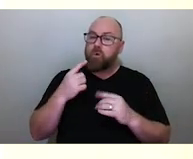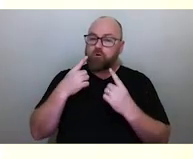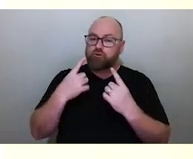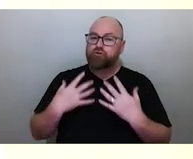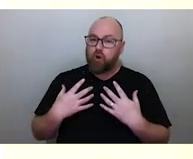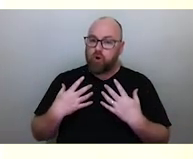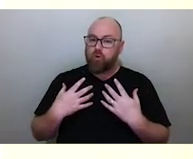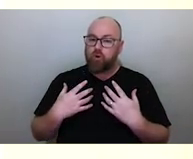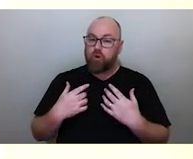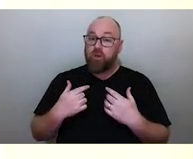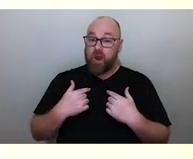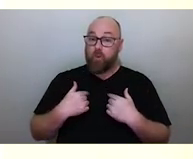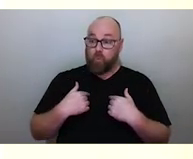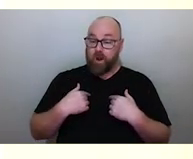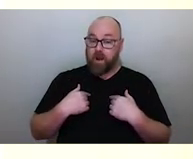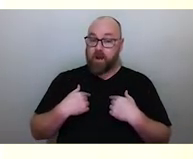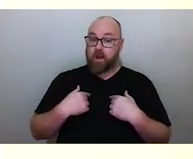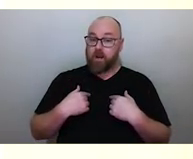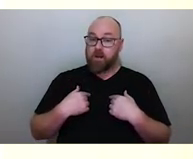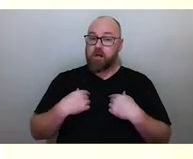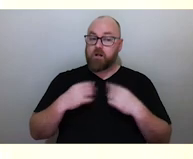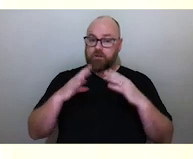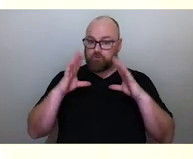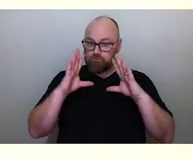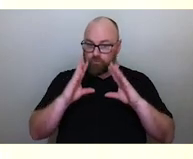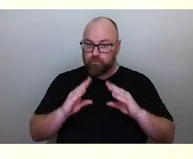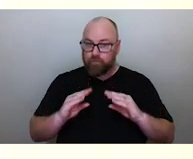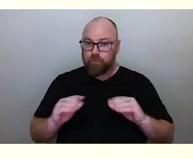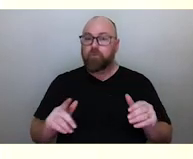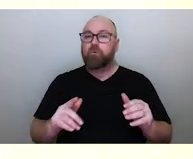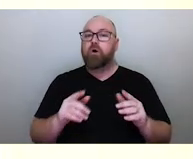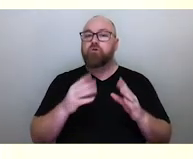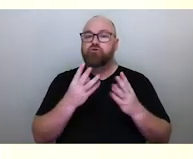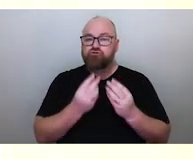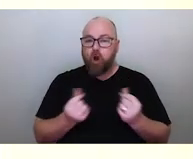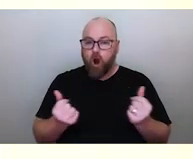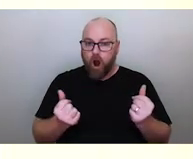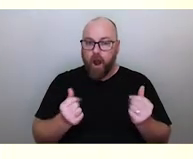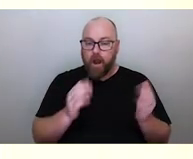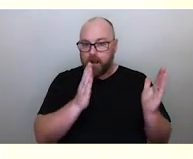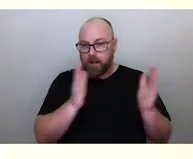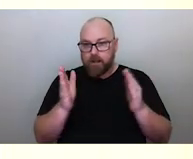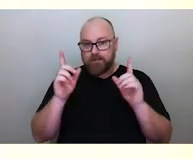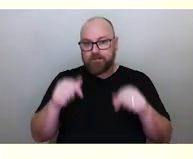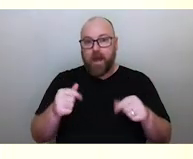that we're moving out of the dry season, the (sagar), and we're moving towards the wet season, the (koki).